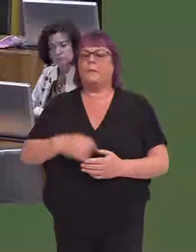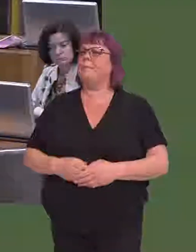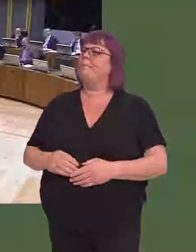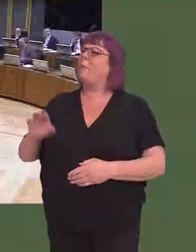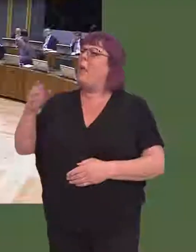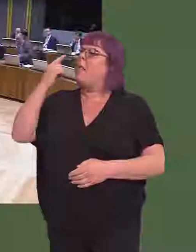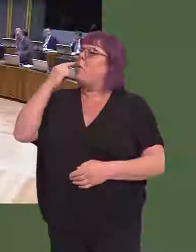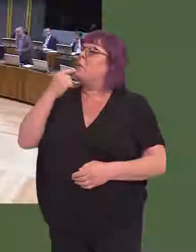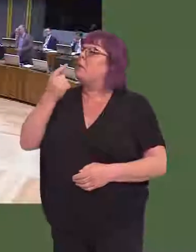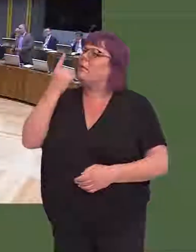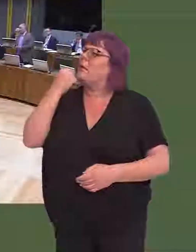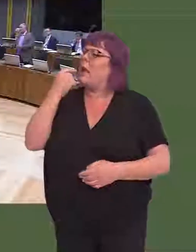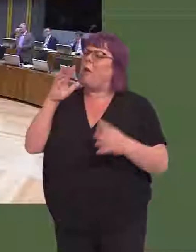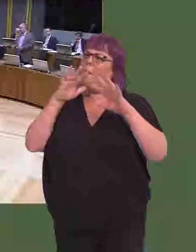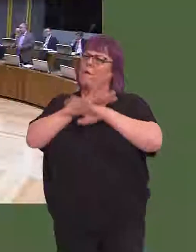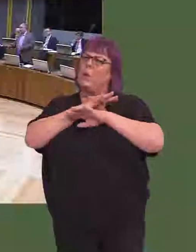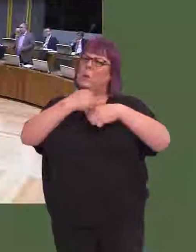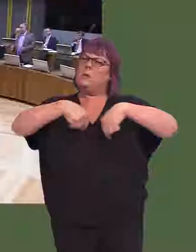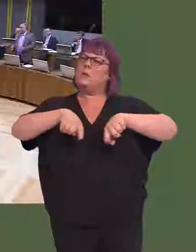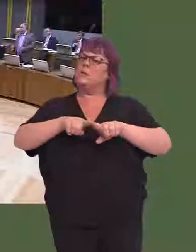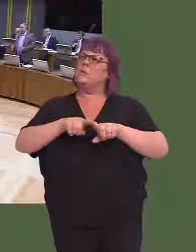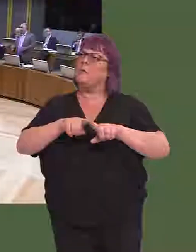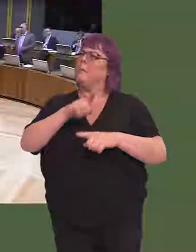Andrew RT Davies AM: I think the language you used yesterday did confuse the situation